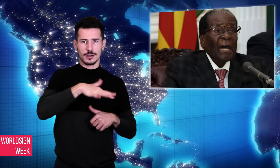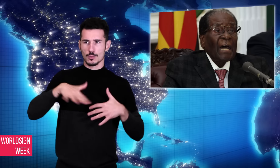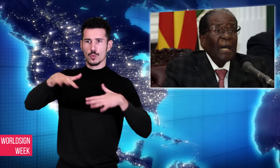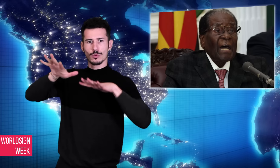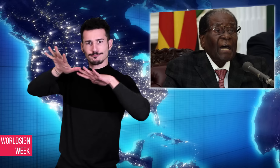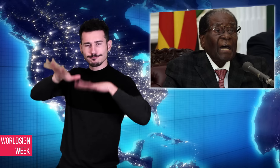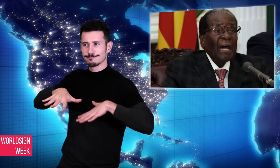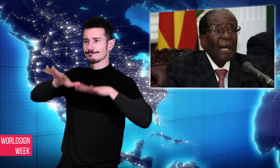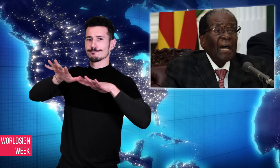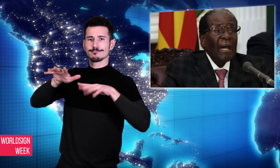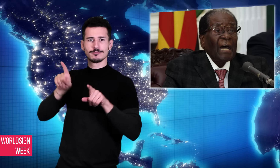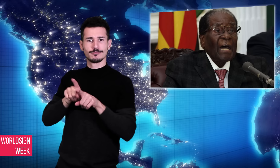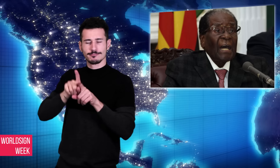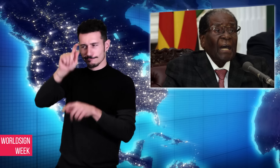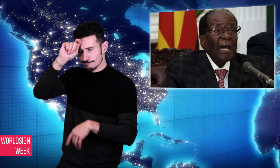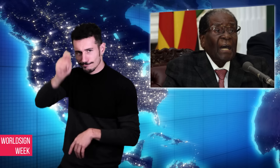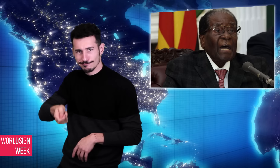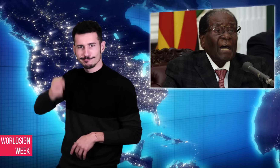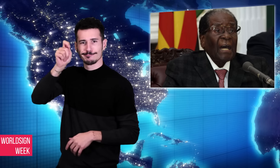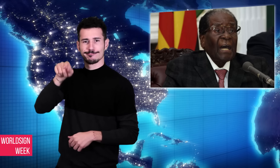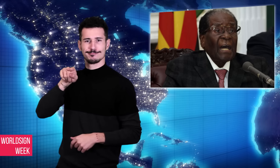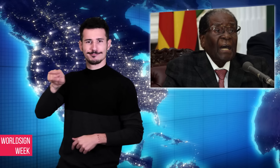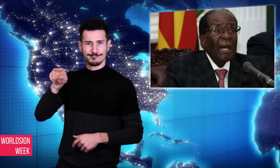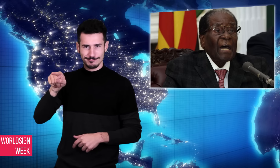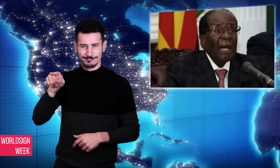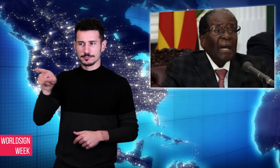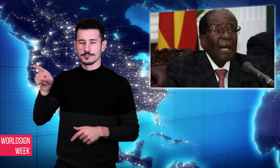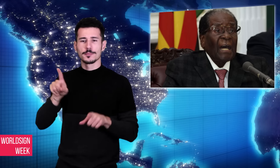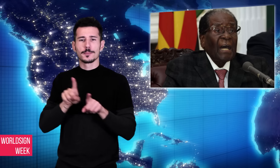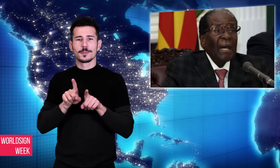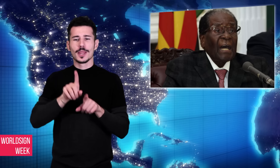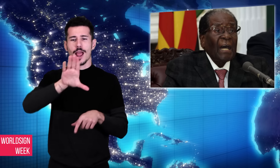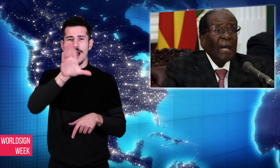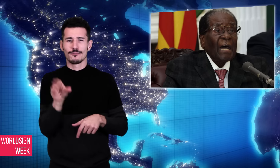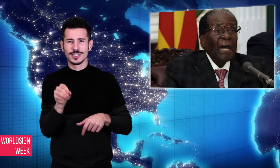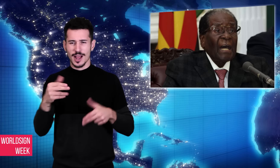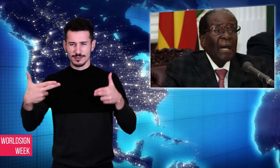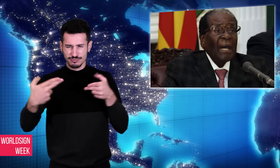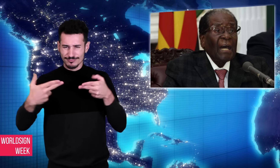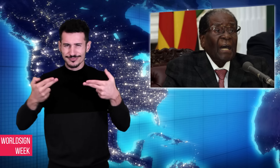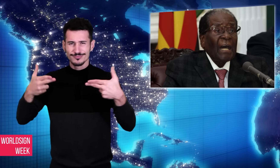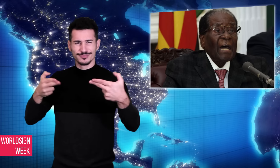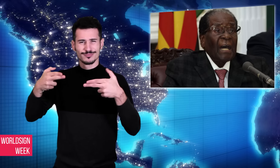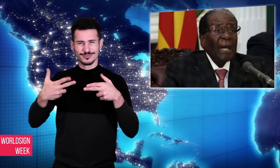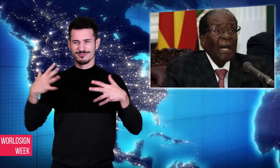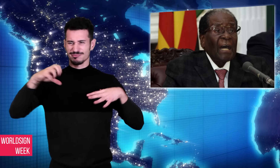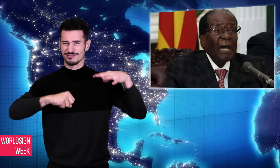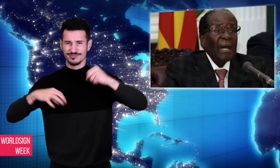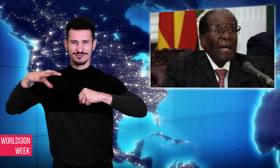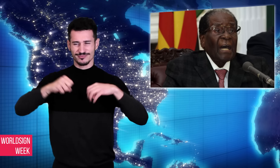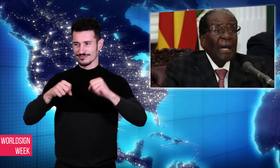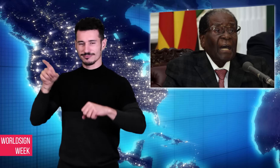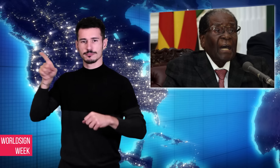to end the colonial rule. Over the years, however, he became ruthless and